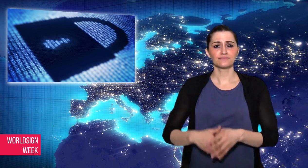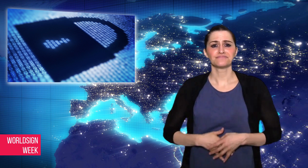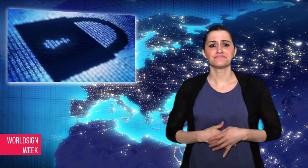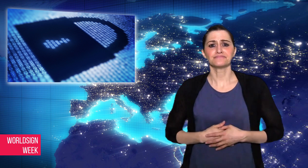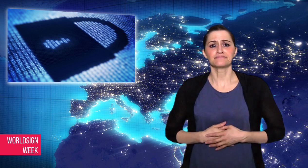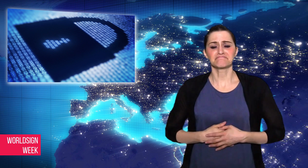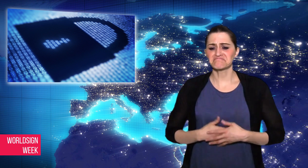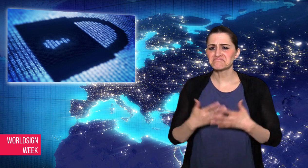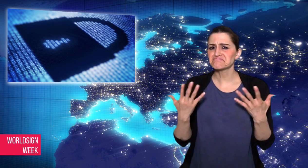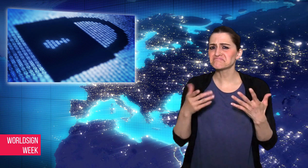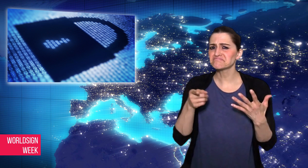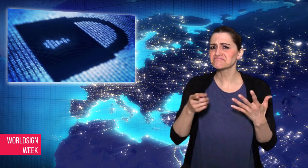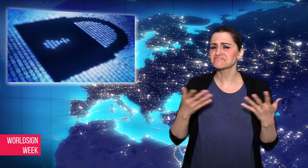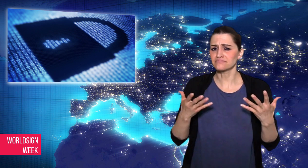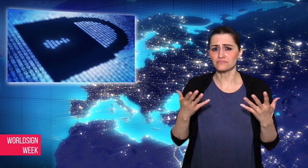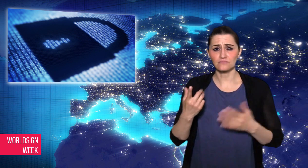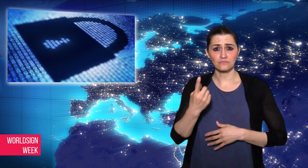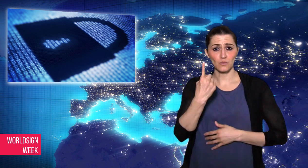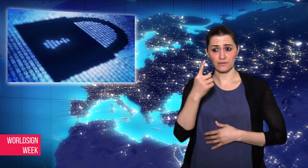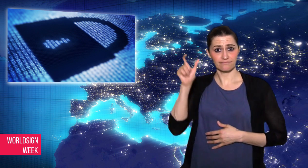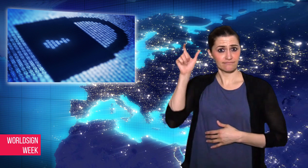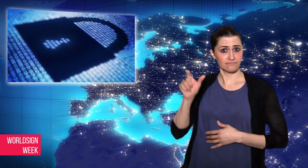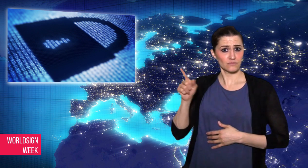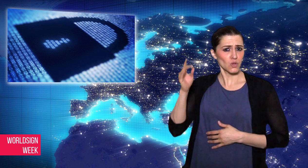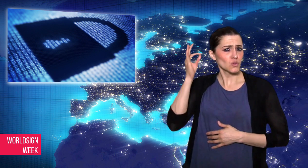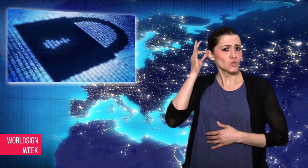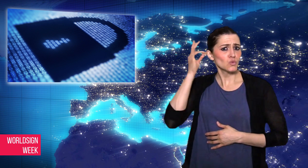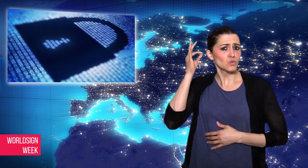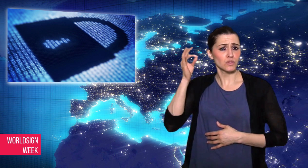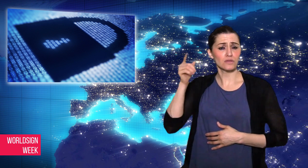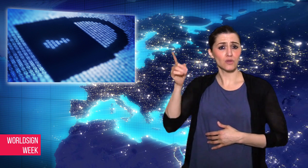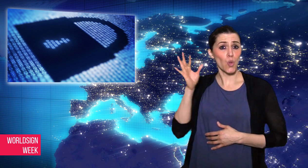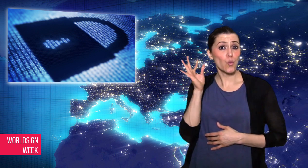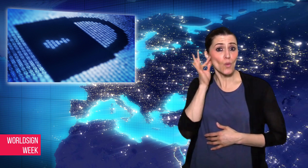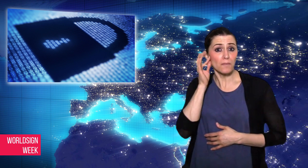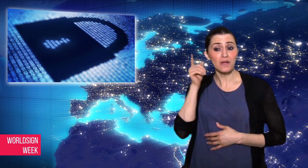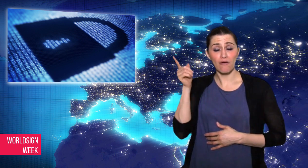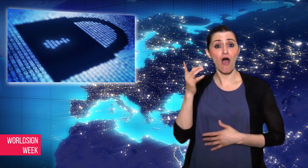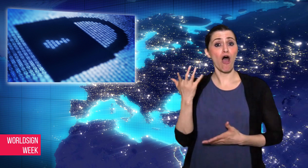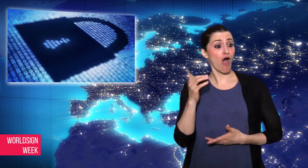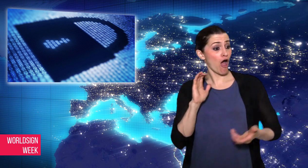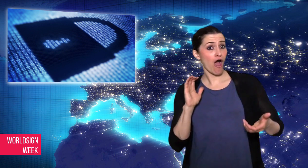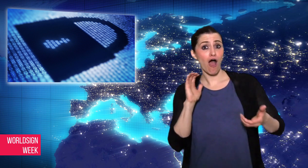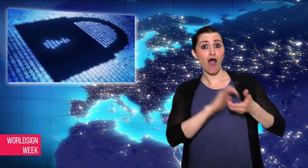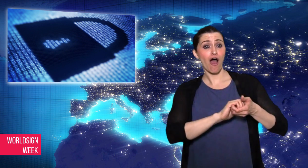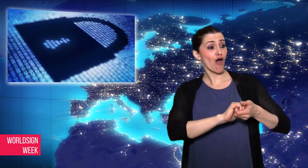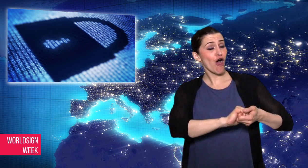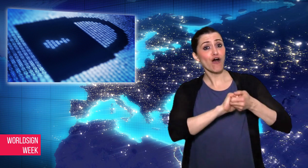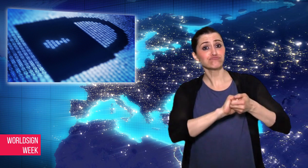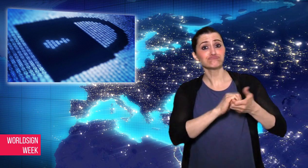enlist friends to invest in a money-